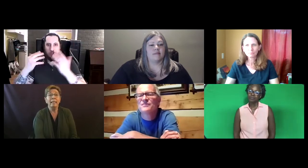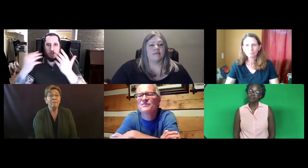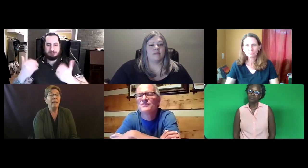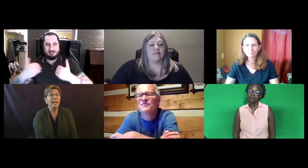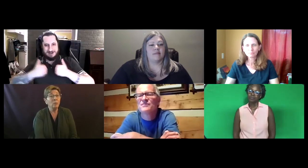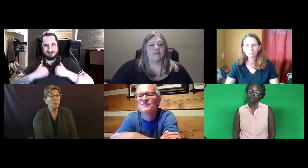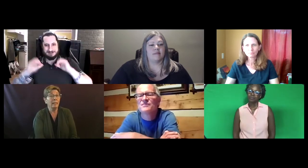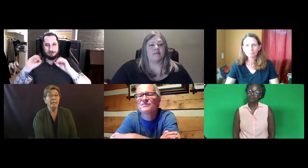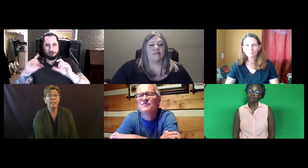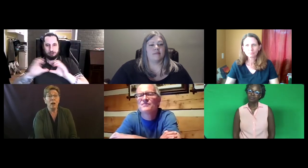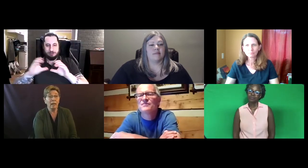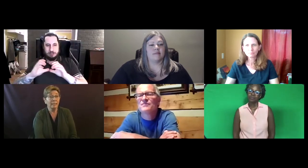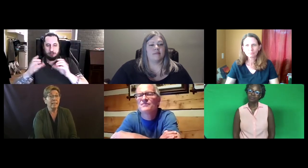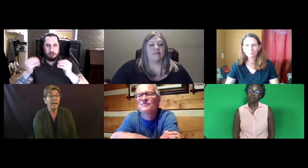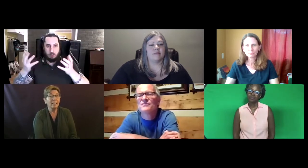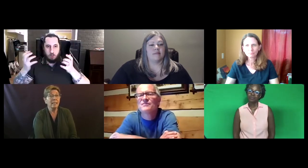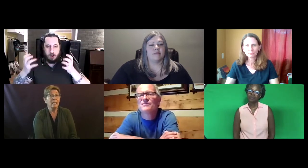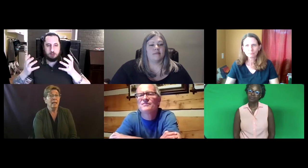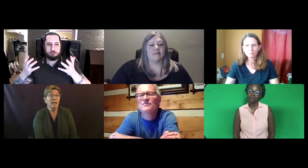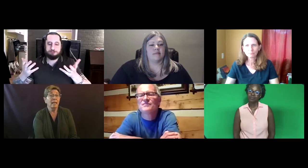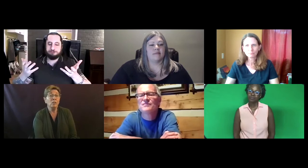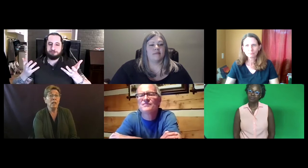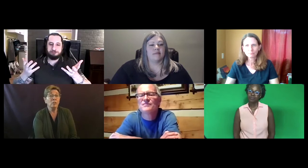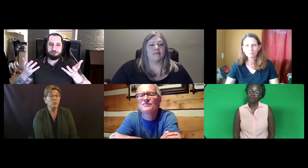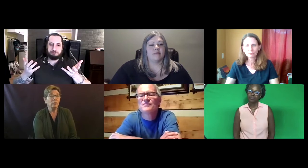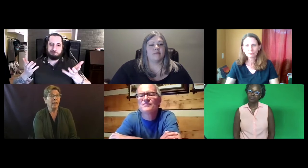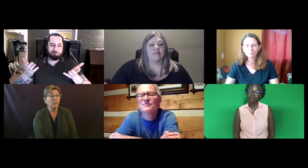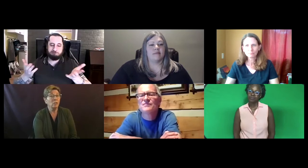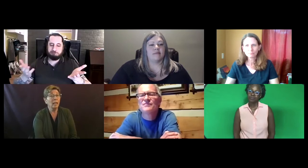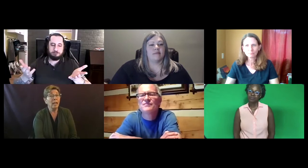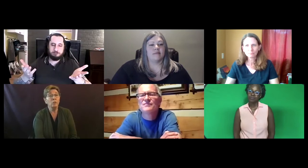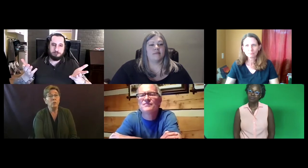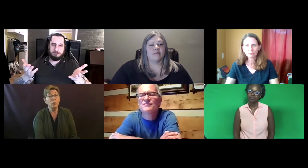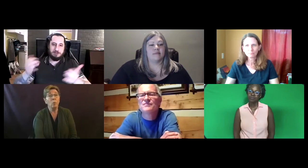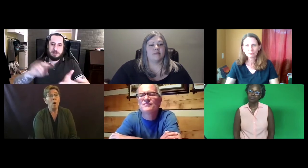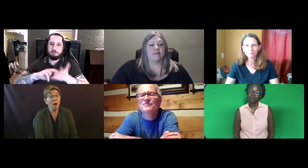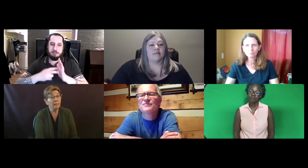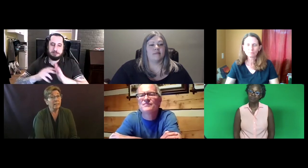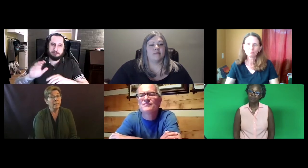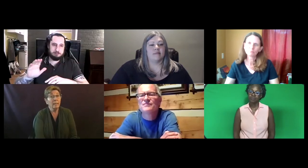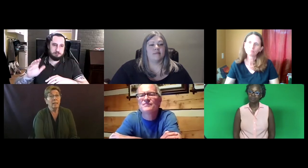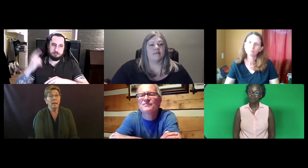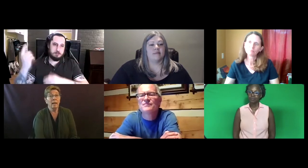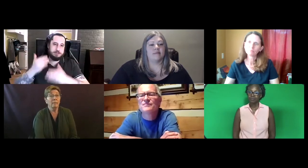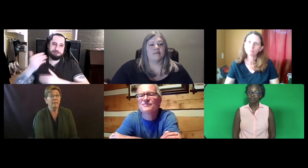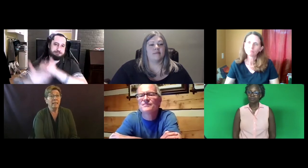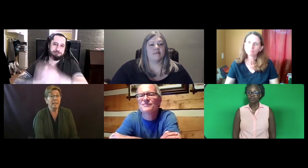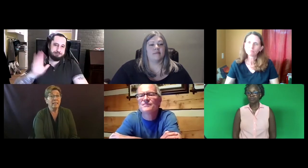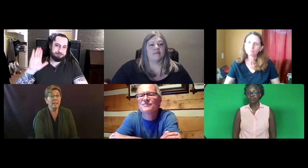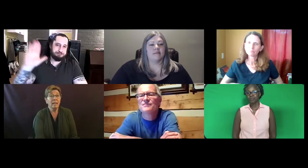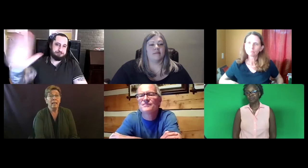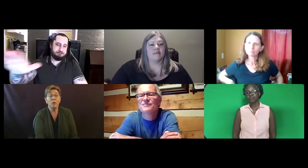If anyone in the audience has an educational certification and you want this, you know,